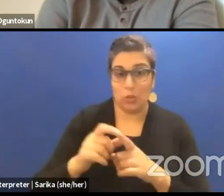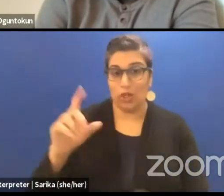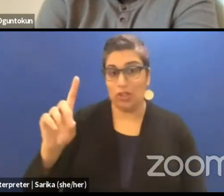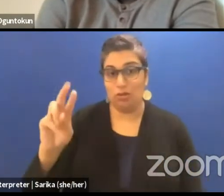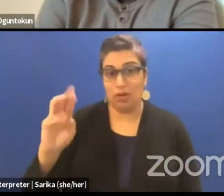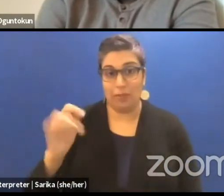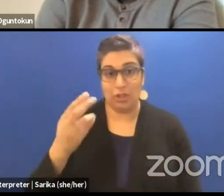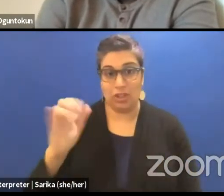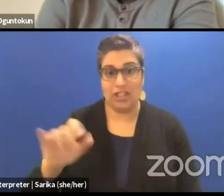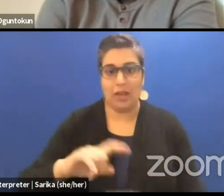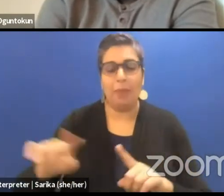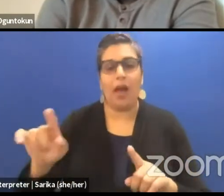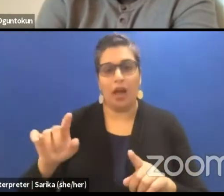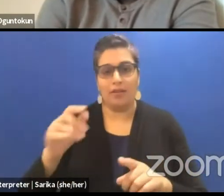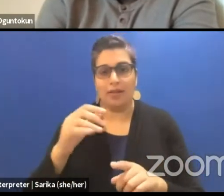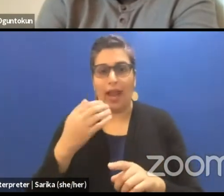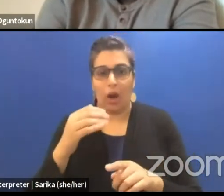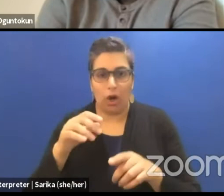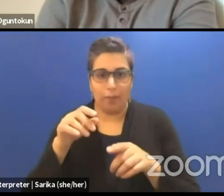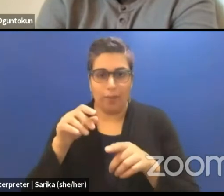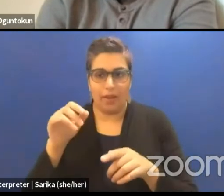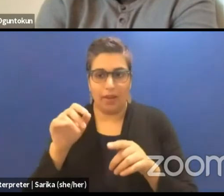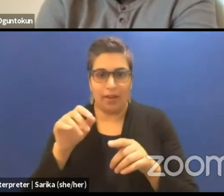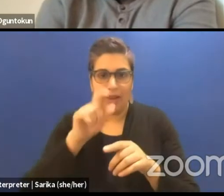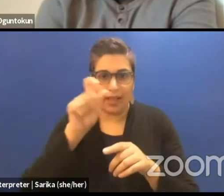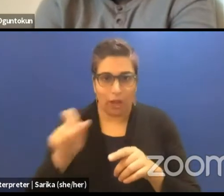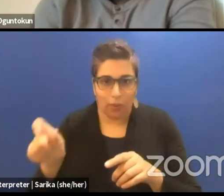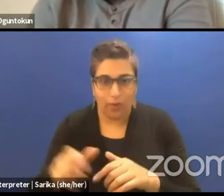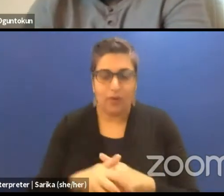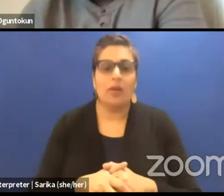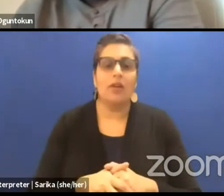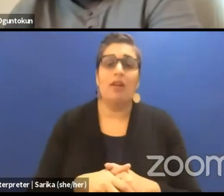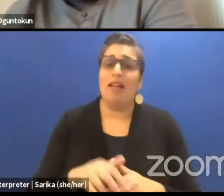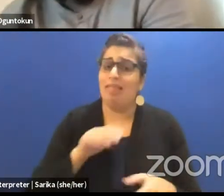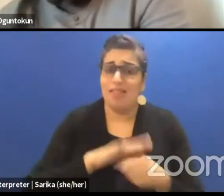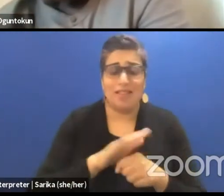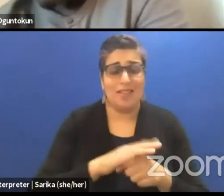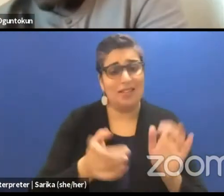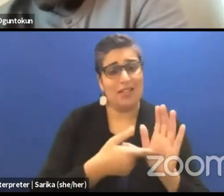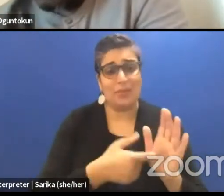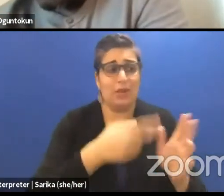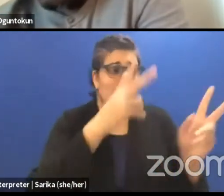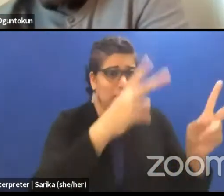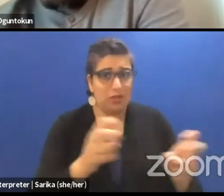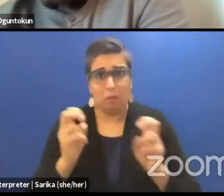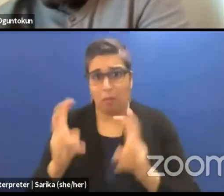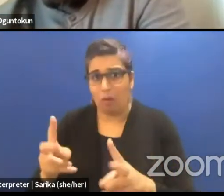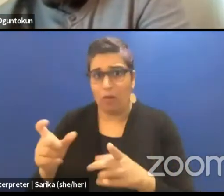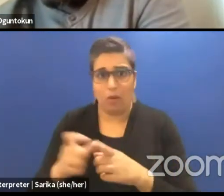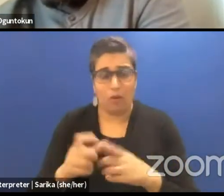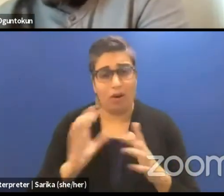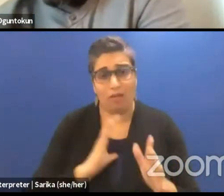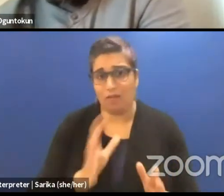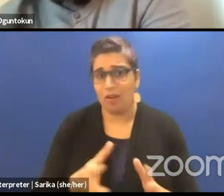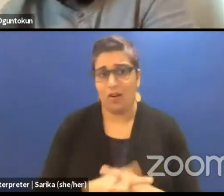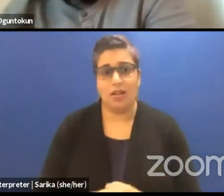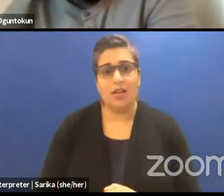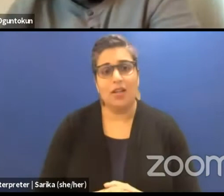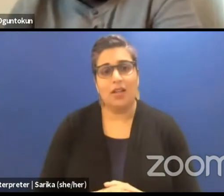And I was thinking maybe that's enough, maybe sometimes you just take the word and do this but then we like, in our company in HaRaKa,